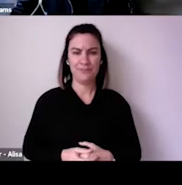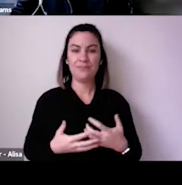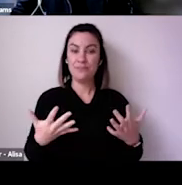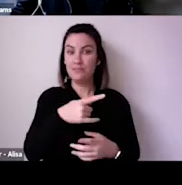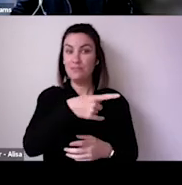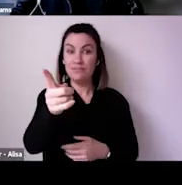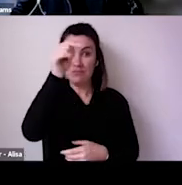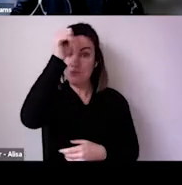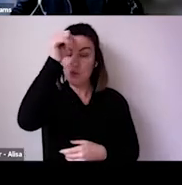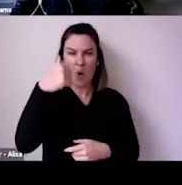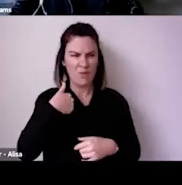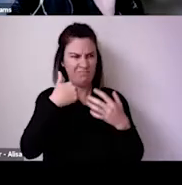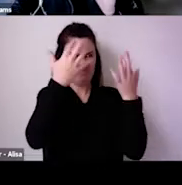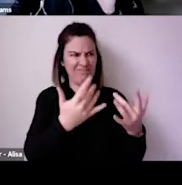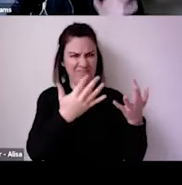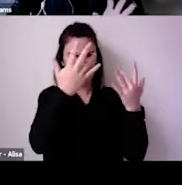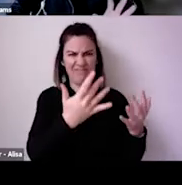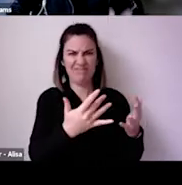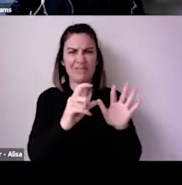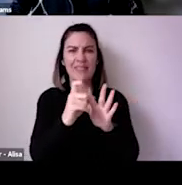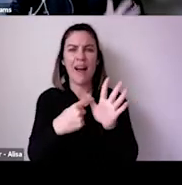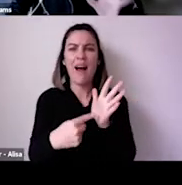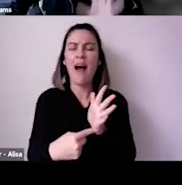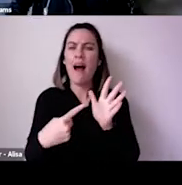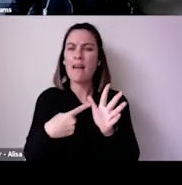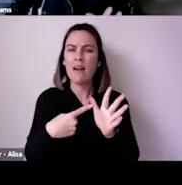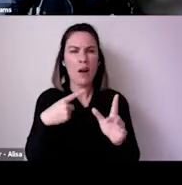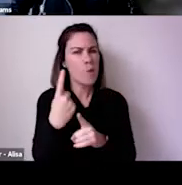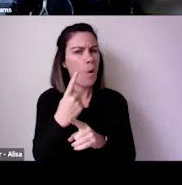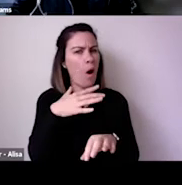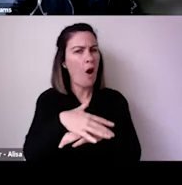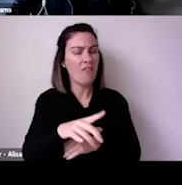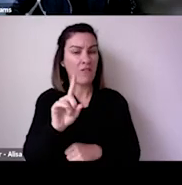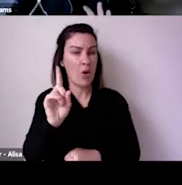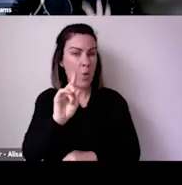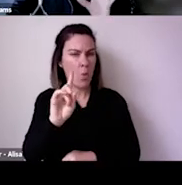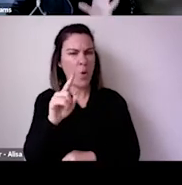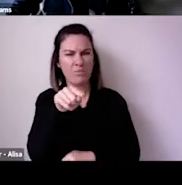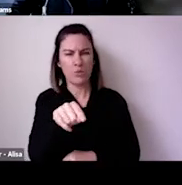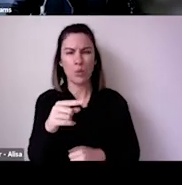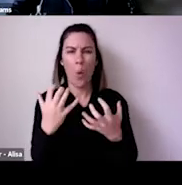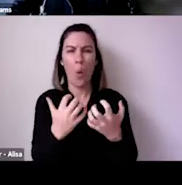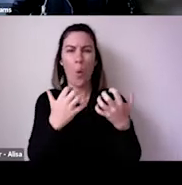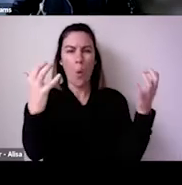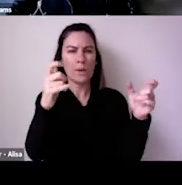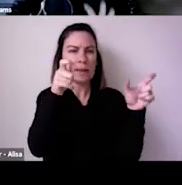We're going to actually have a bit of a different discussion today with no slides.